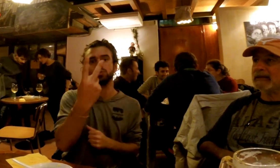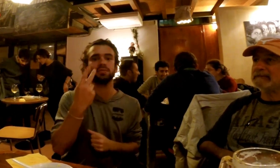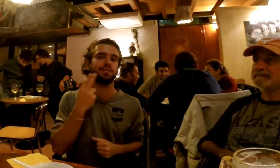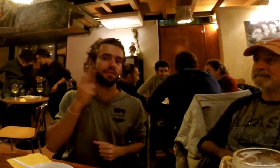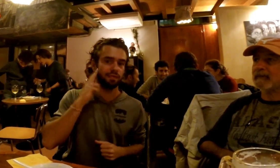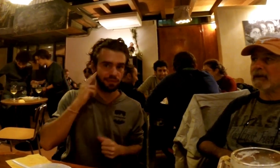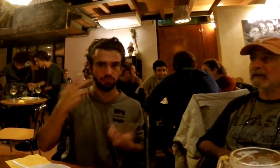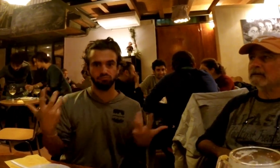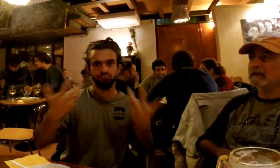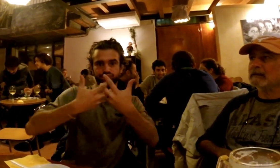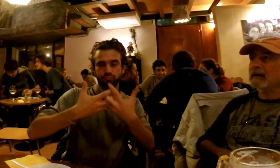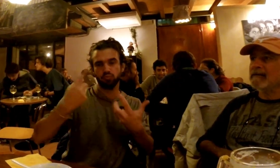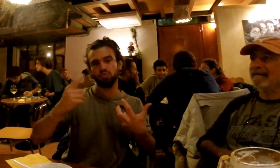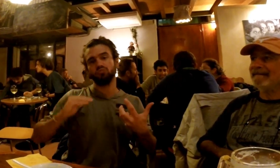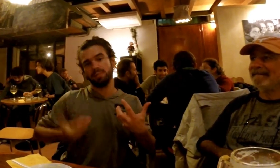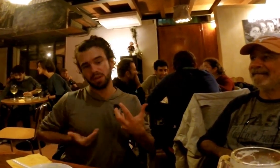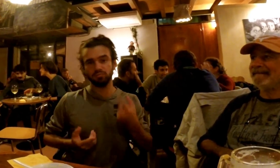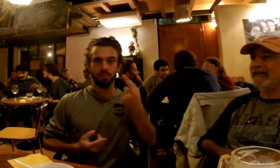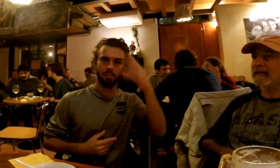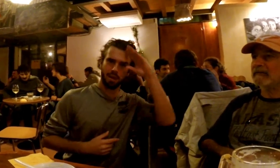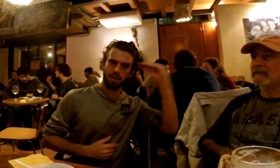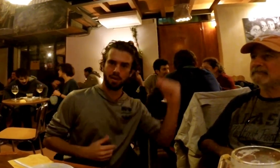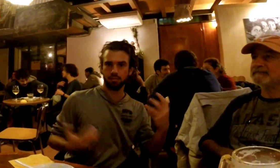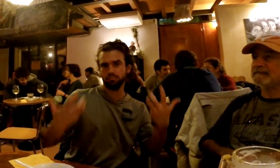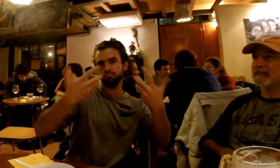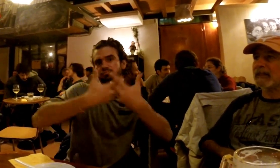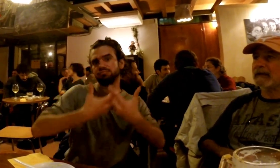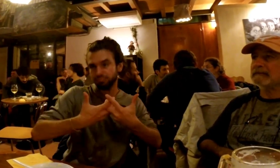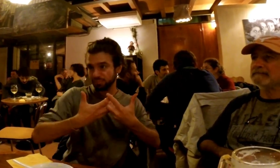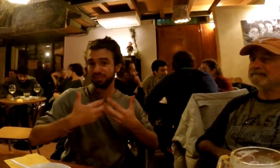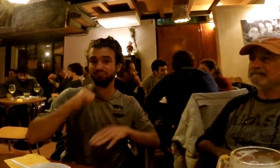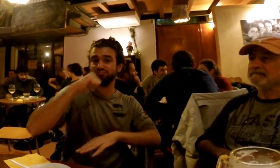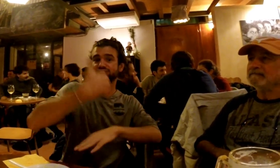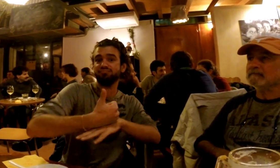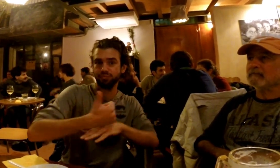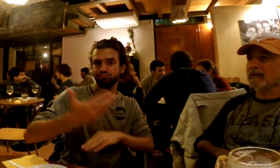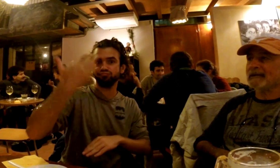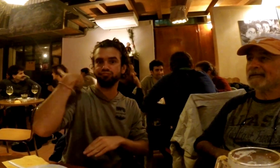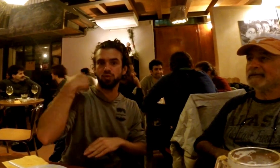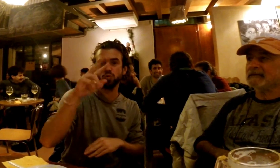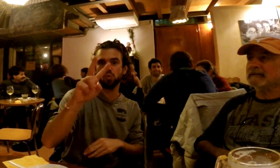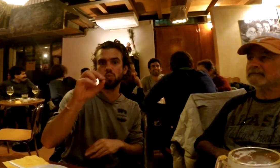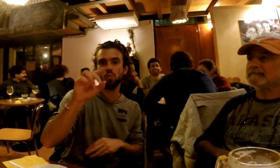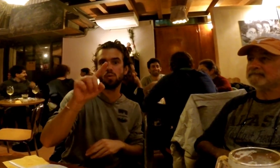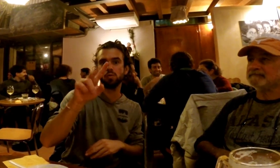One woman and one man. They got together and established this place back in 2012.